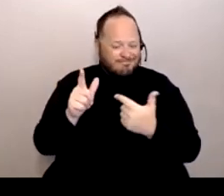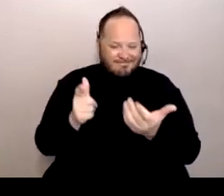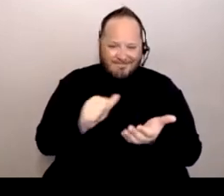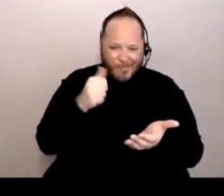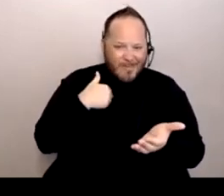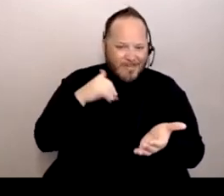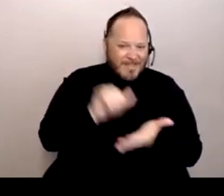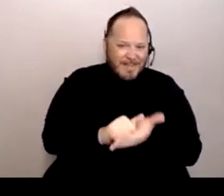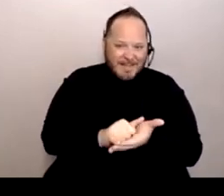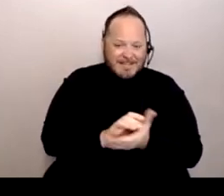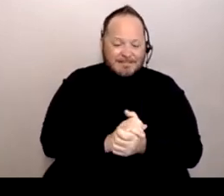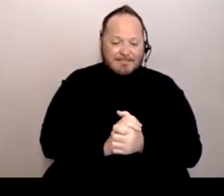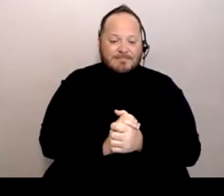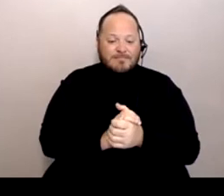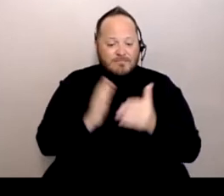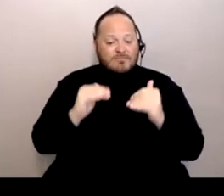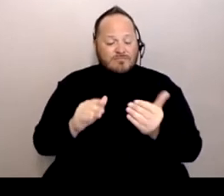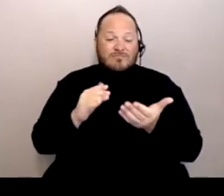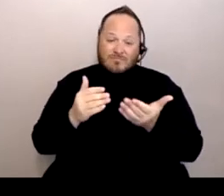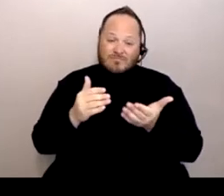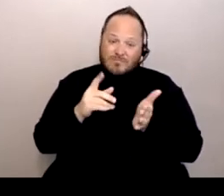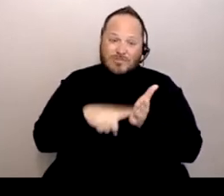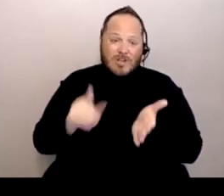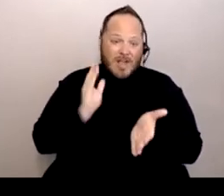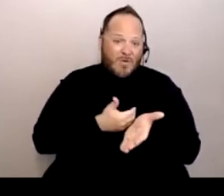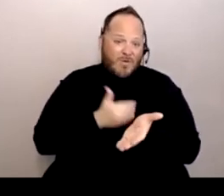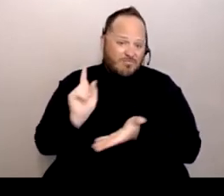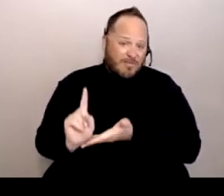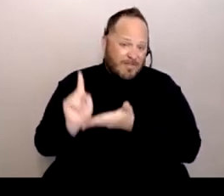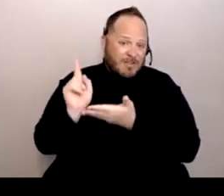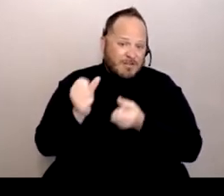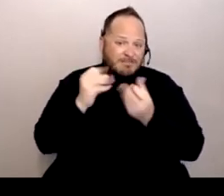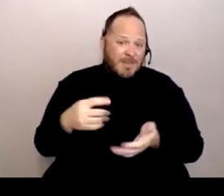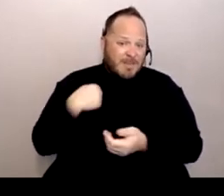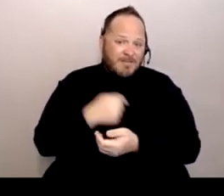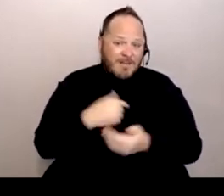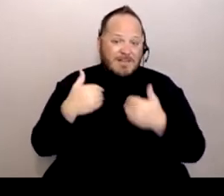Checking our privileges. So a lot of us have a lot of privilege even though we don't maybe feel like we do.